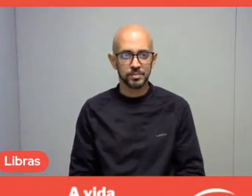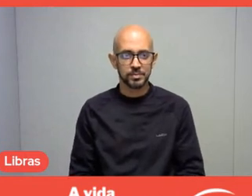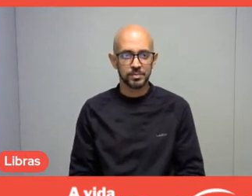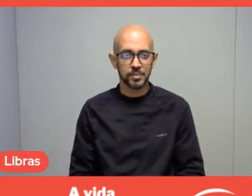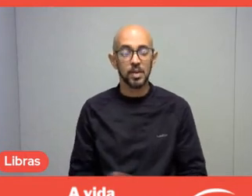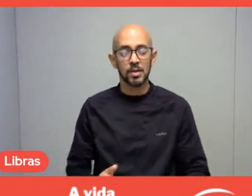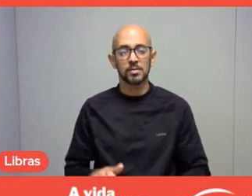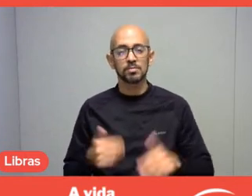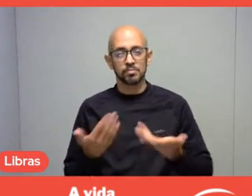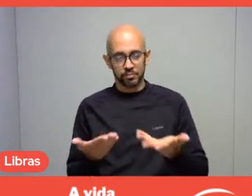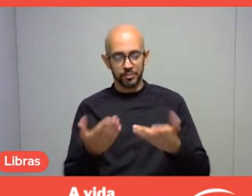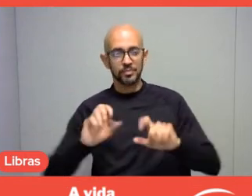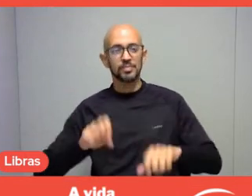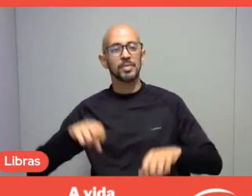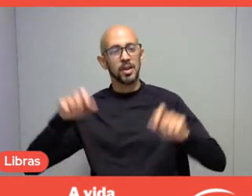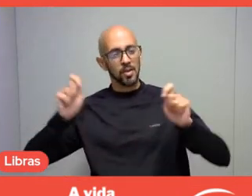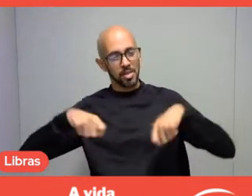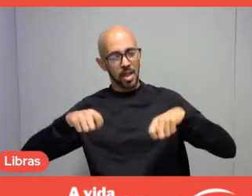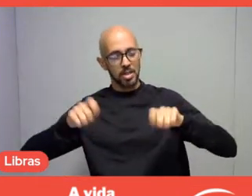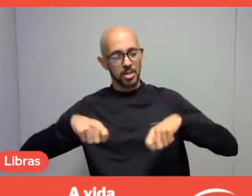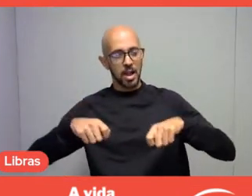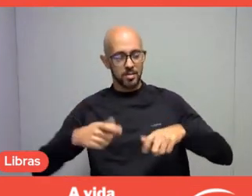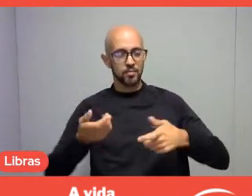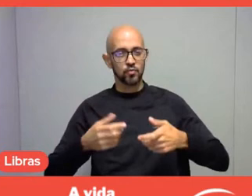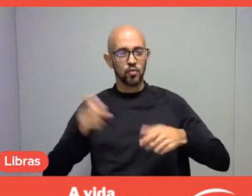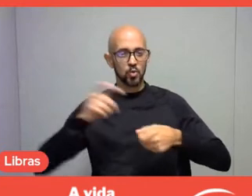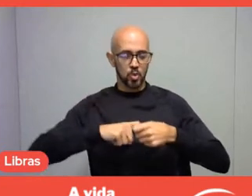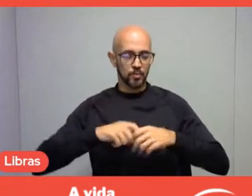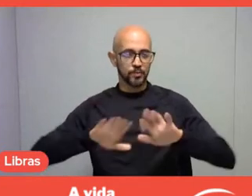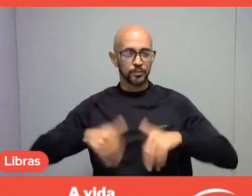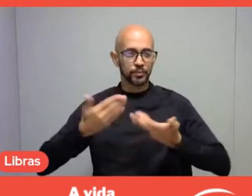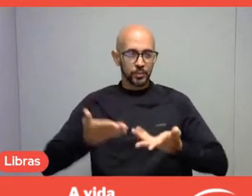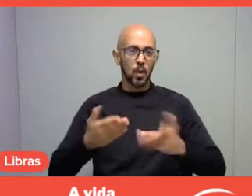Are you listening now? Is it okay? So, I was saying,